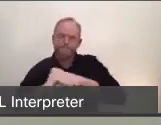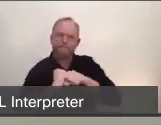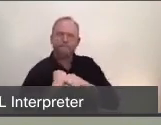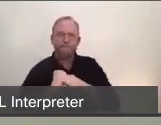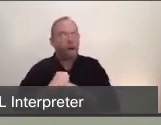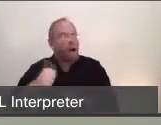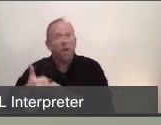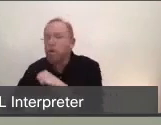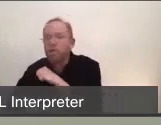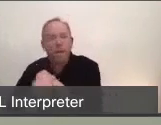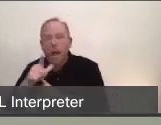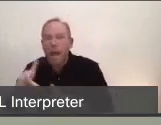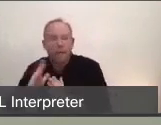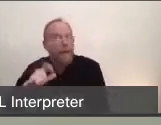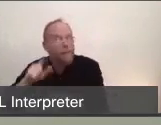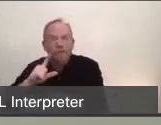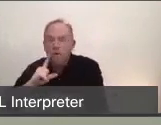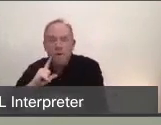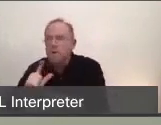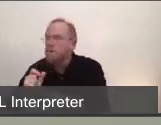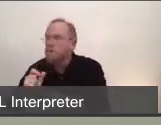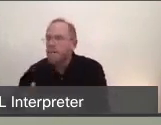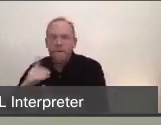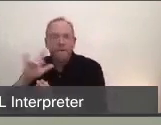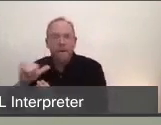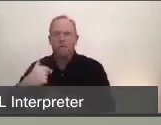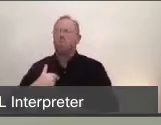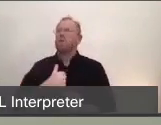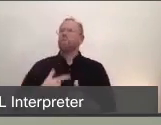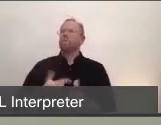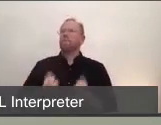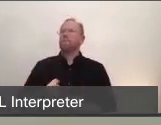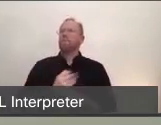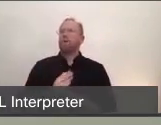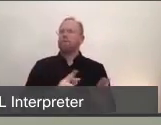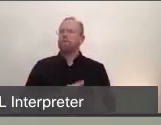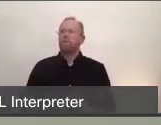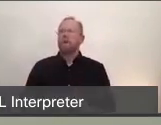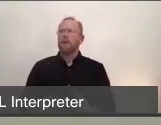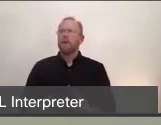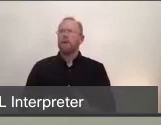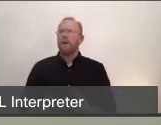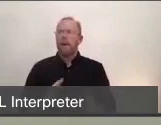and we need to make sure that we are fully prepared, and analyze every model available to prepare for surge.